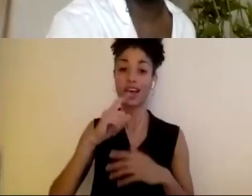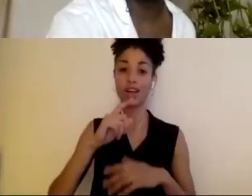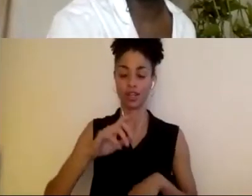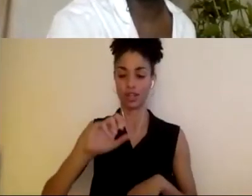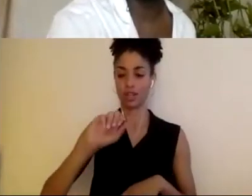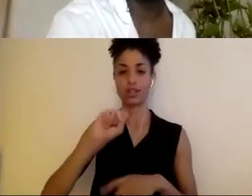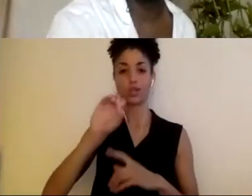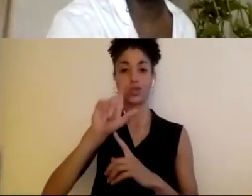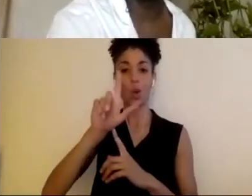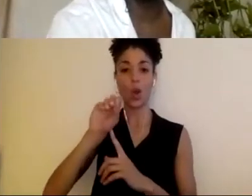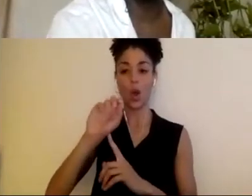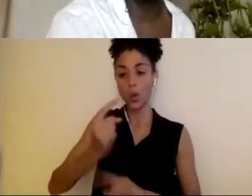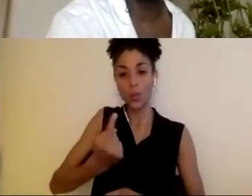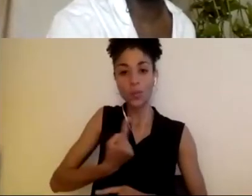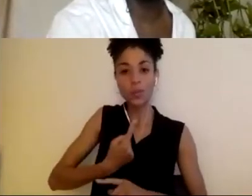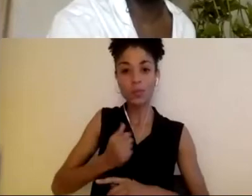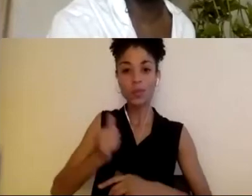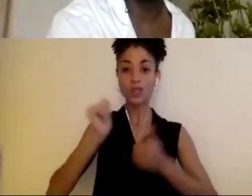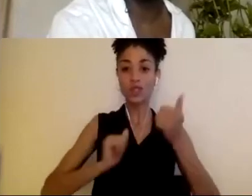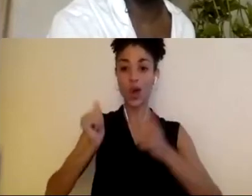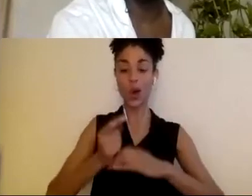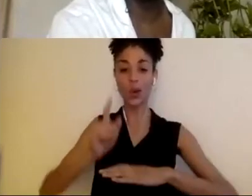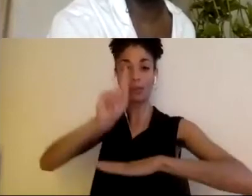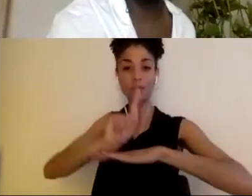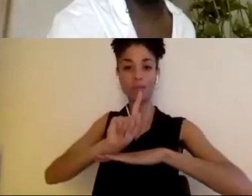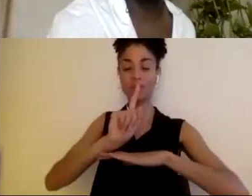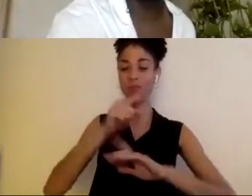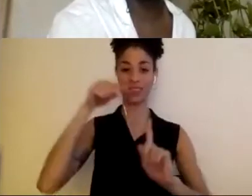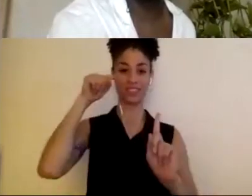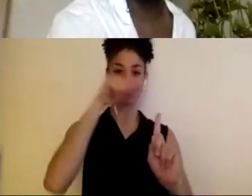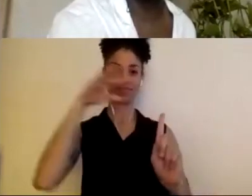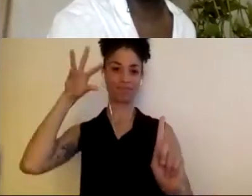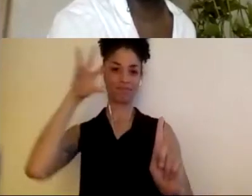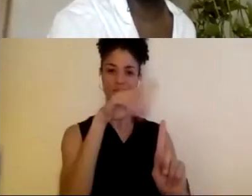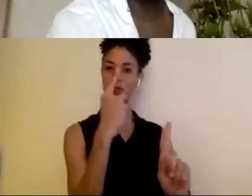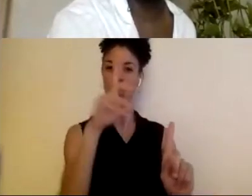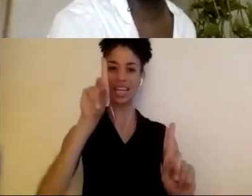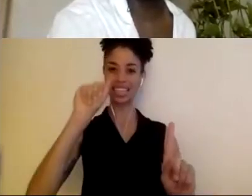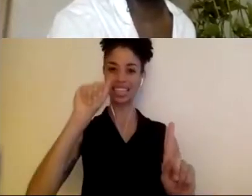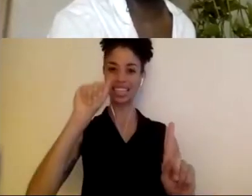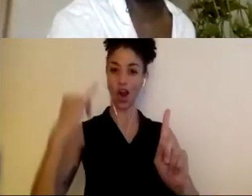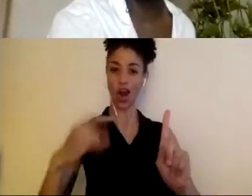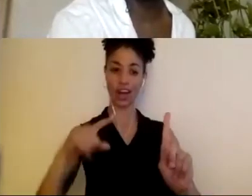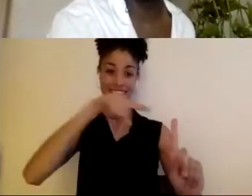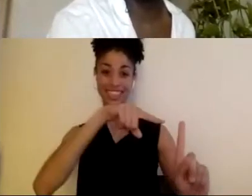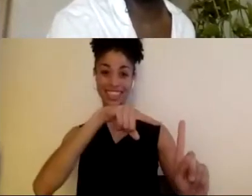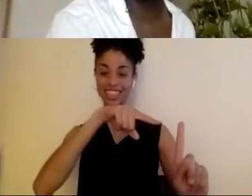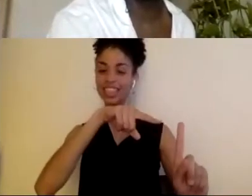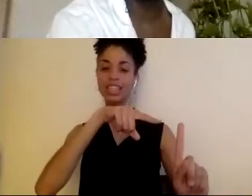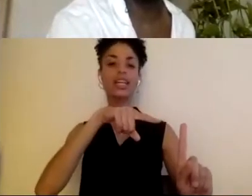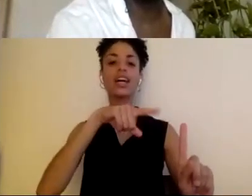one chosen disabled artists that is often maybe constantly elevated or